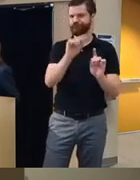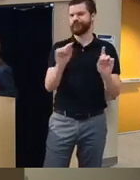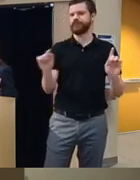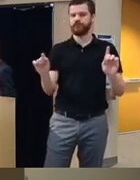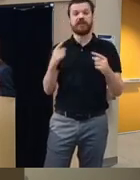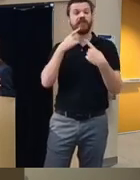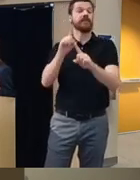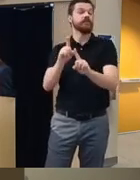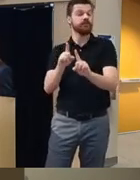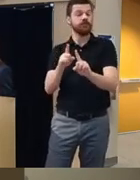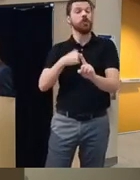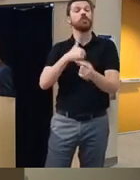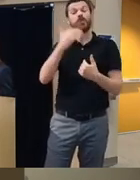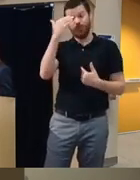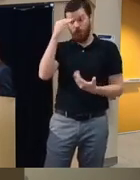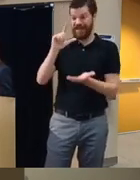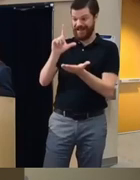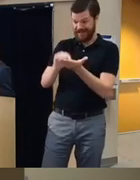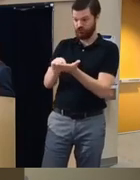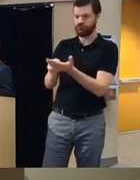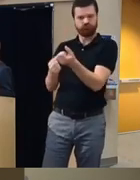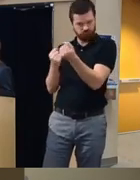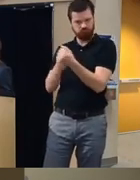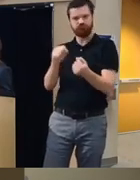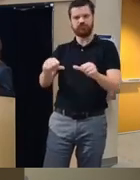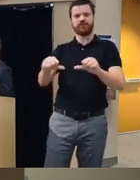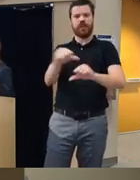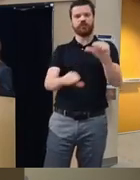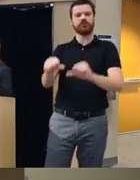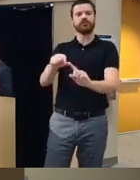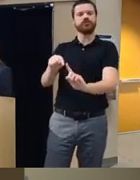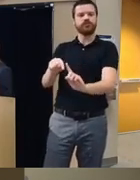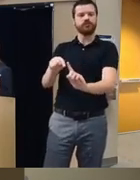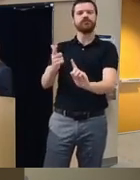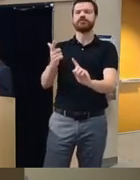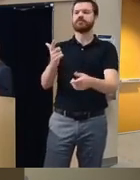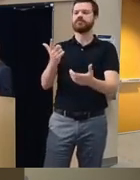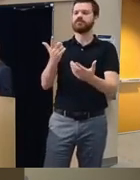so we know that the literature is there showing the science behind you know manualized evidence